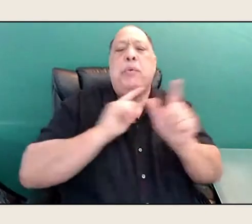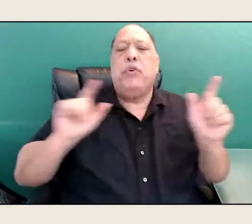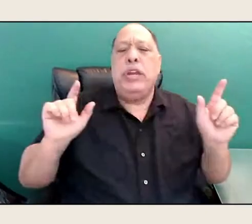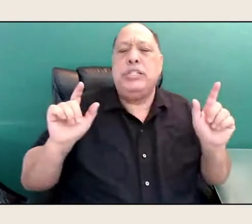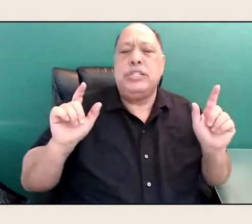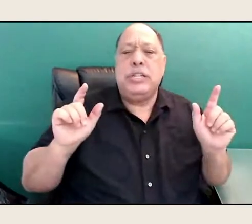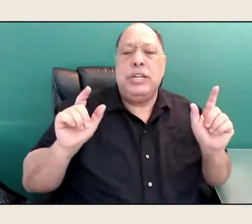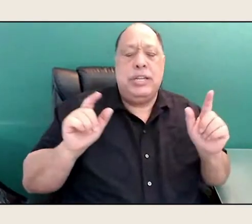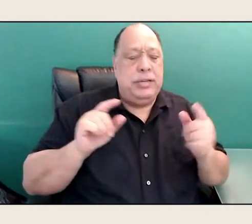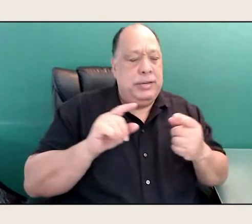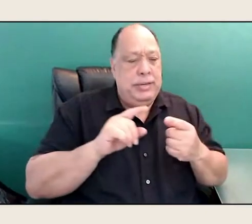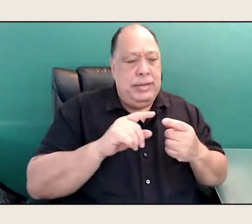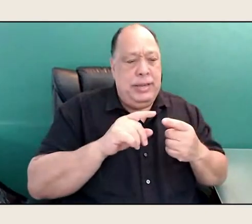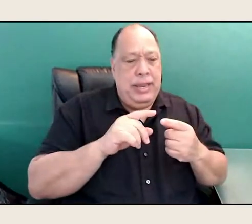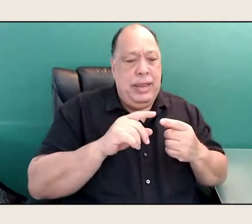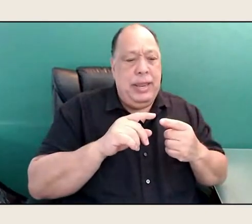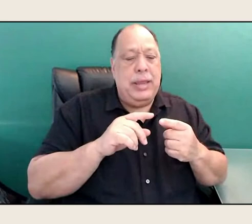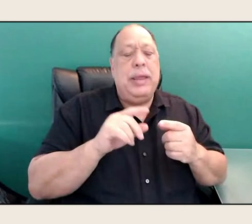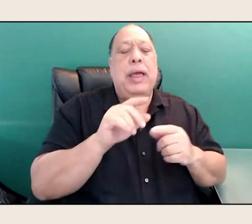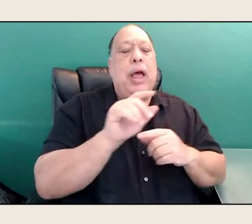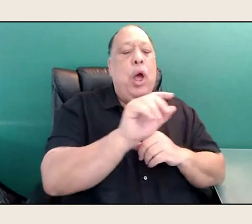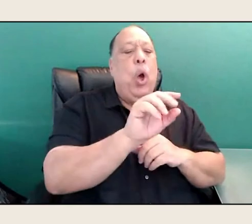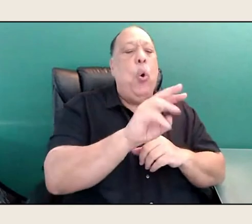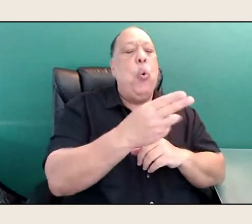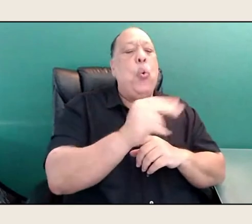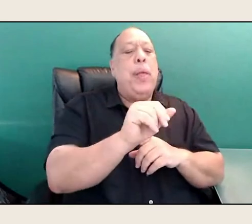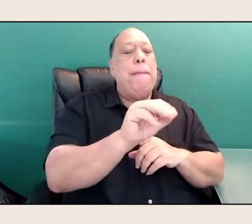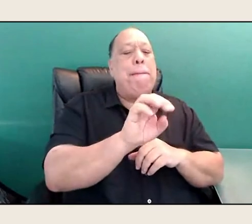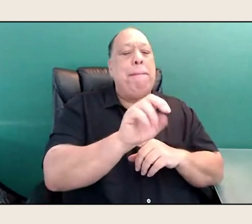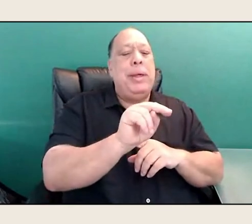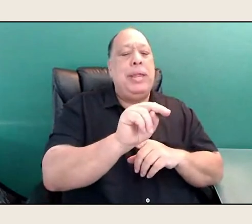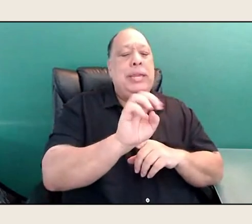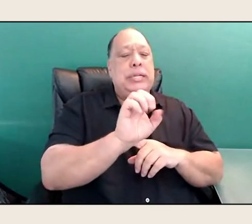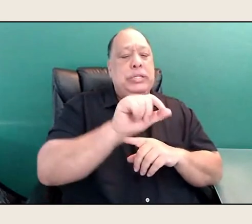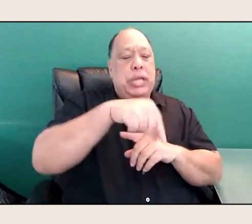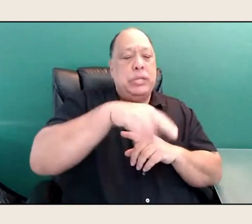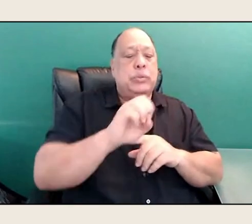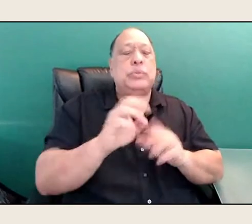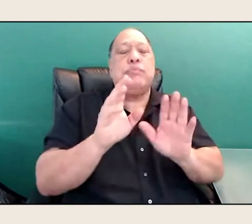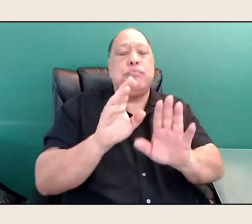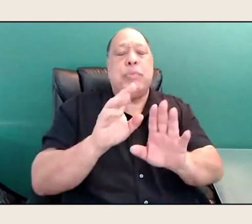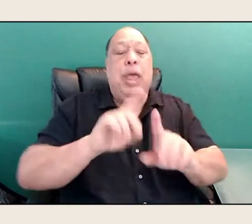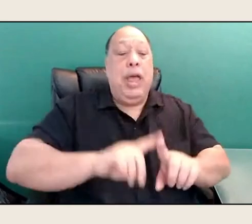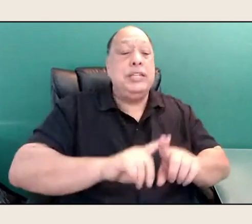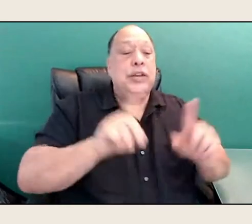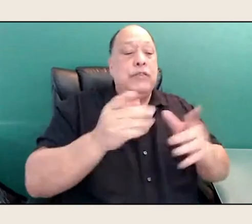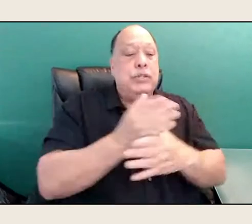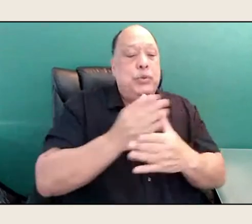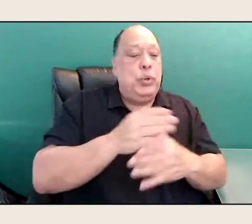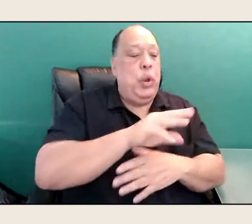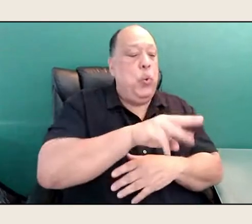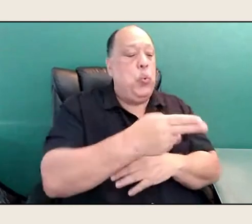A Whitman-esque, the difference between a Whitman-esque vision of liberation